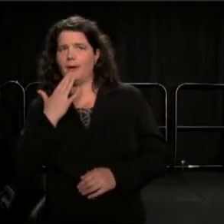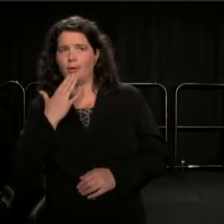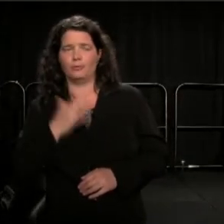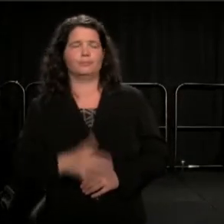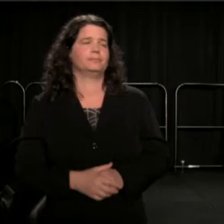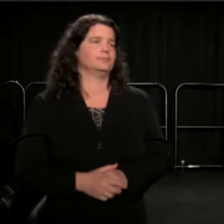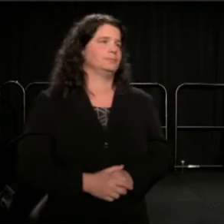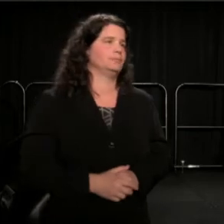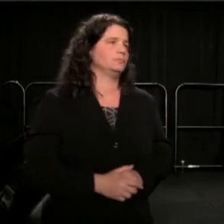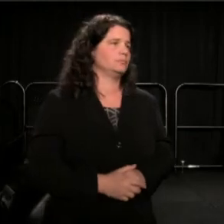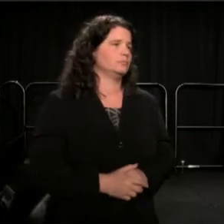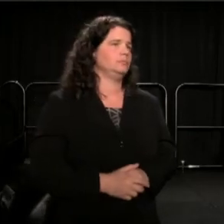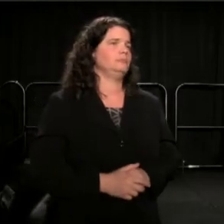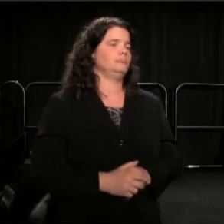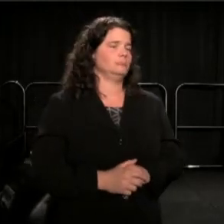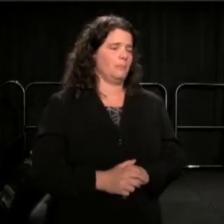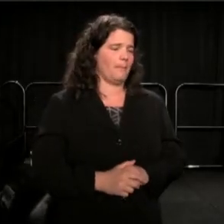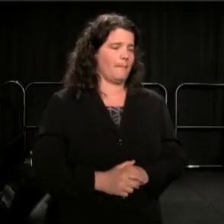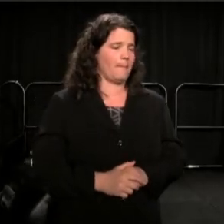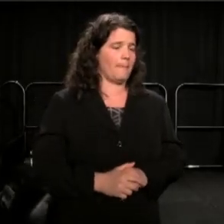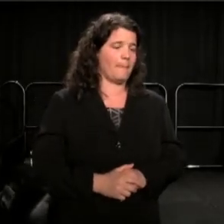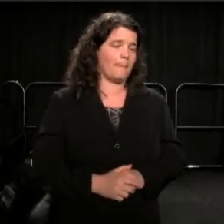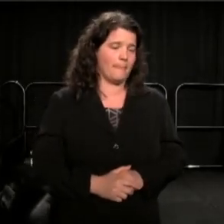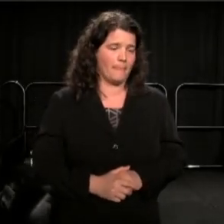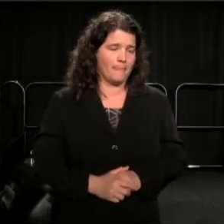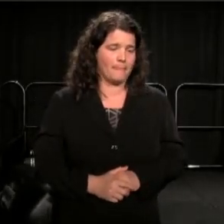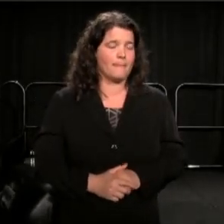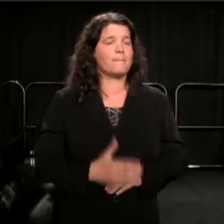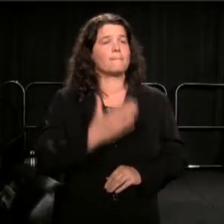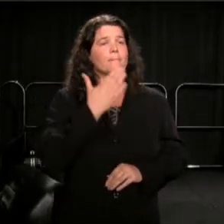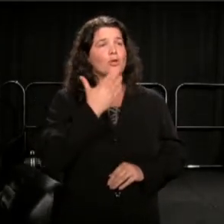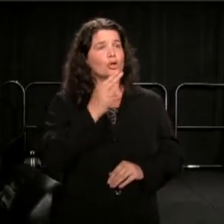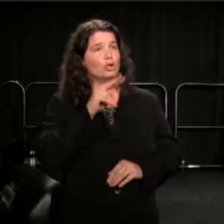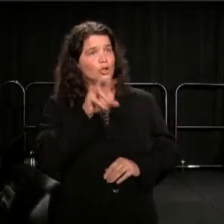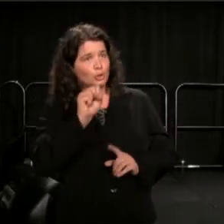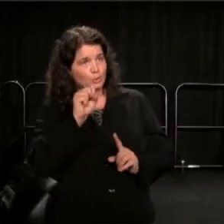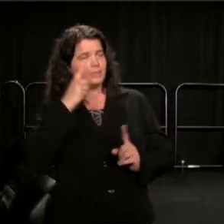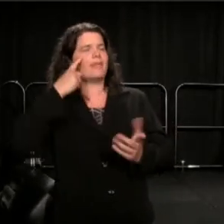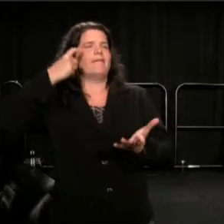The good news is that LORT has acknowledged that this is a major problem,